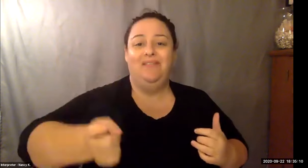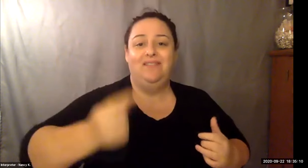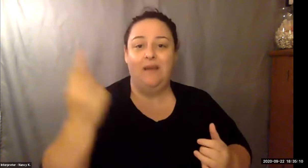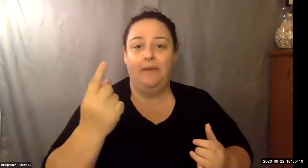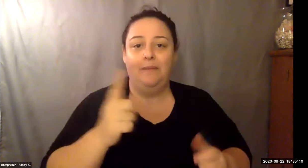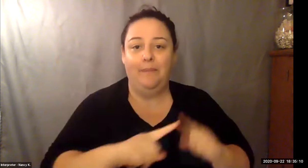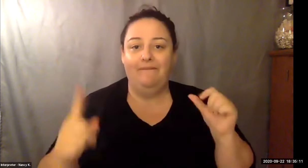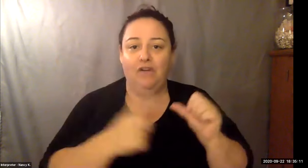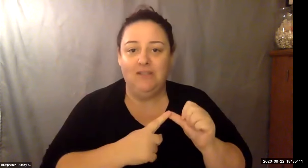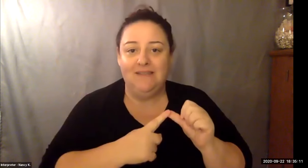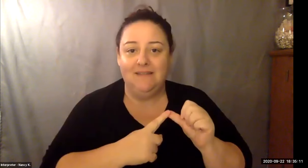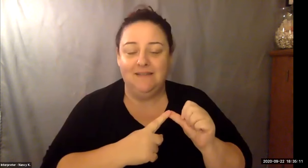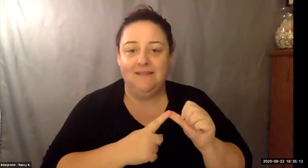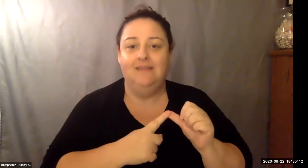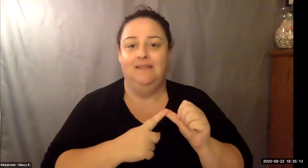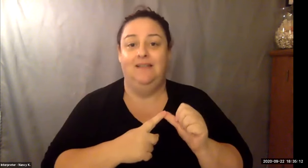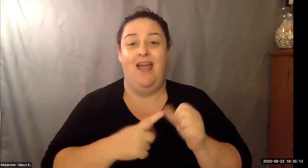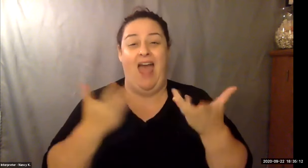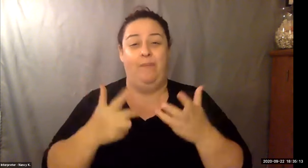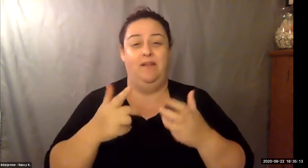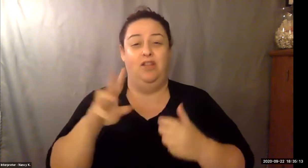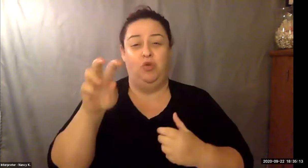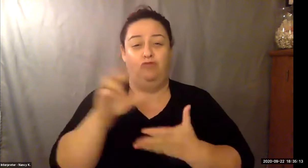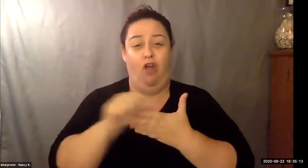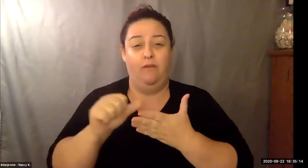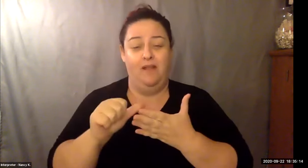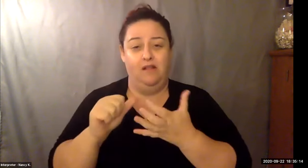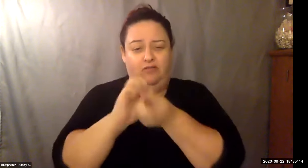Keith Wolling: You gotta do what you gotta do to protect others in your family. Just think about that you're in college.